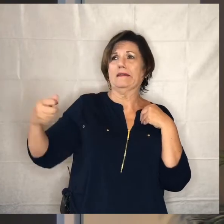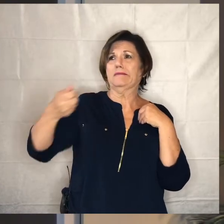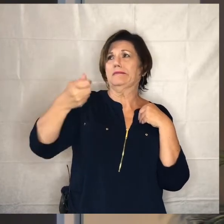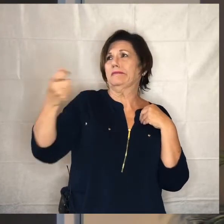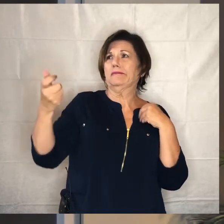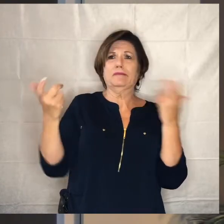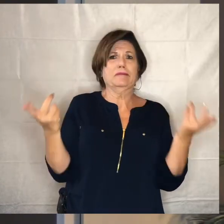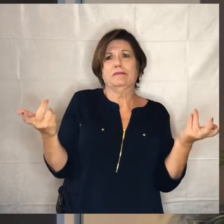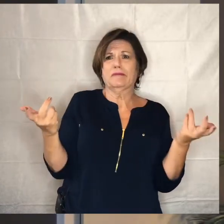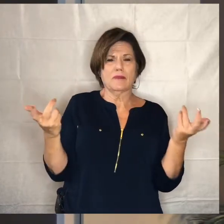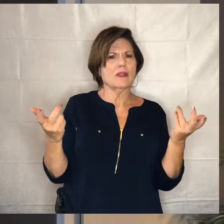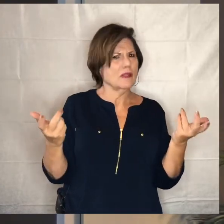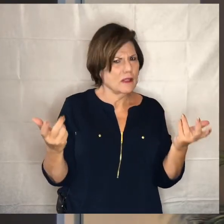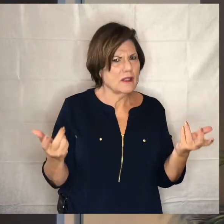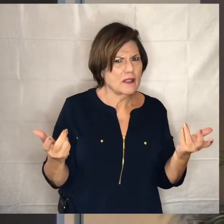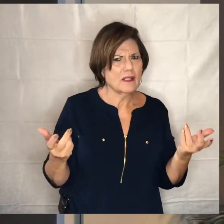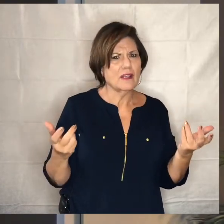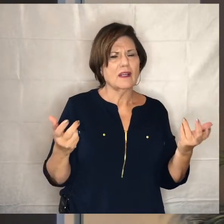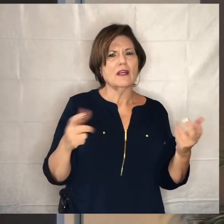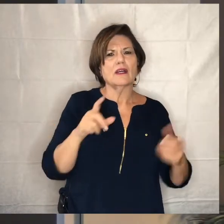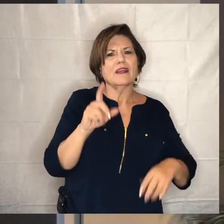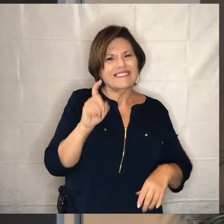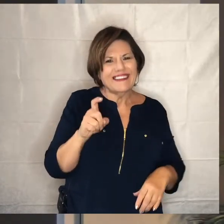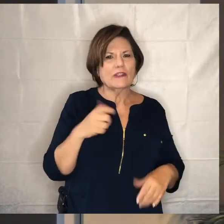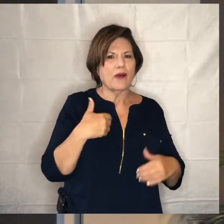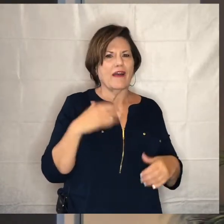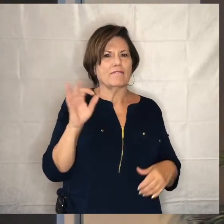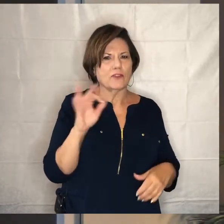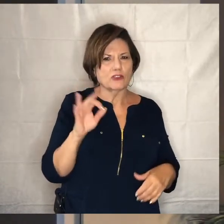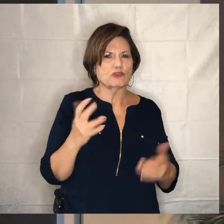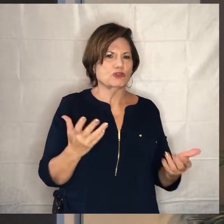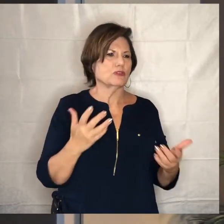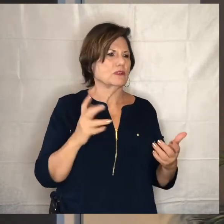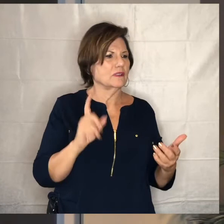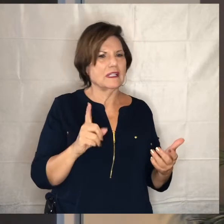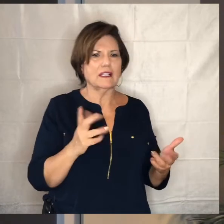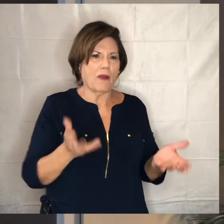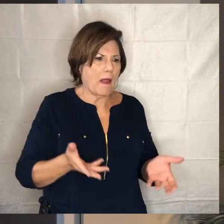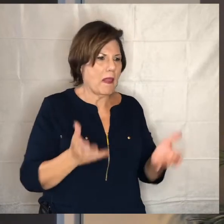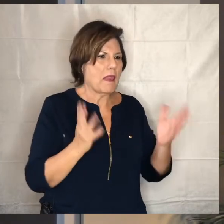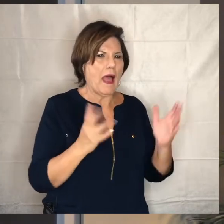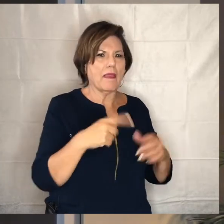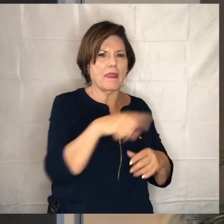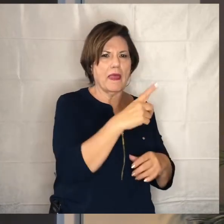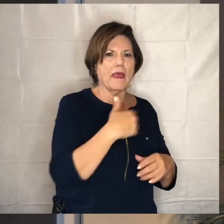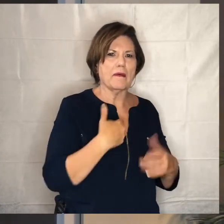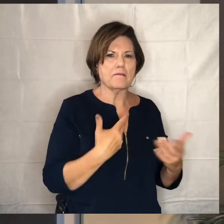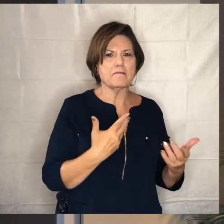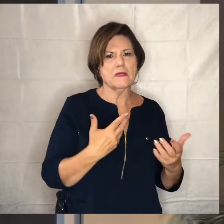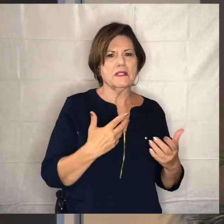so there's something to be said for furnishing that place giving them a head start allowing them to start with their savings sort of in their place and i